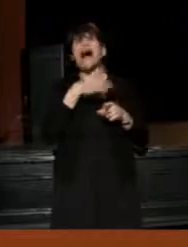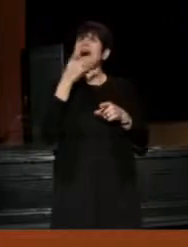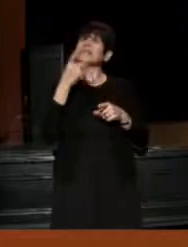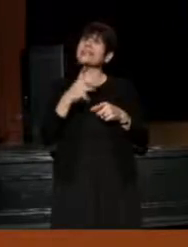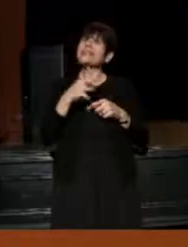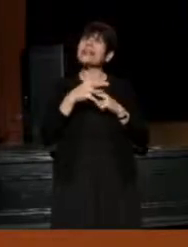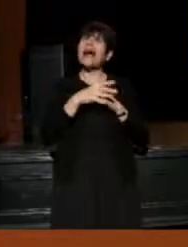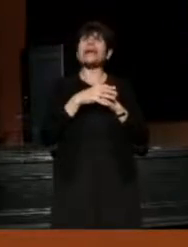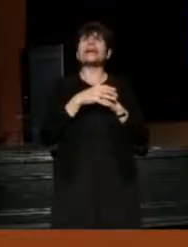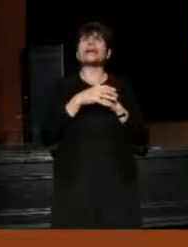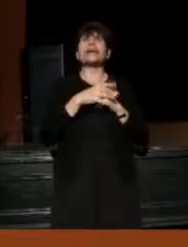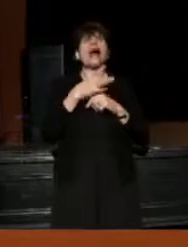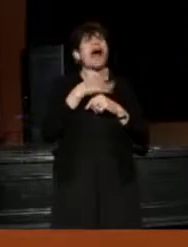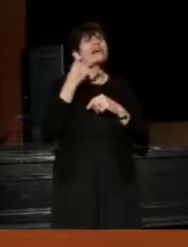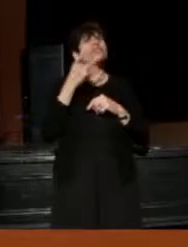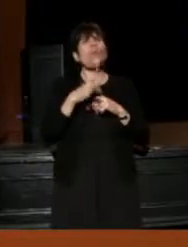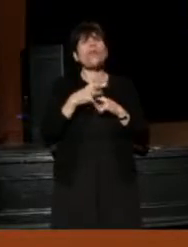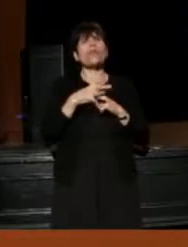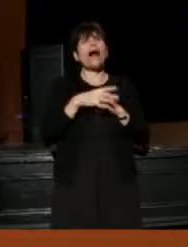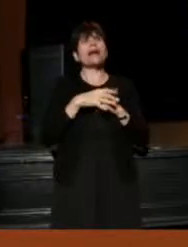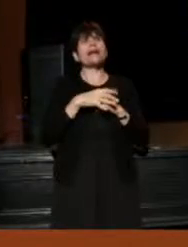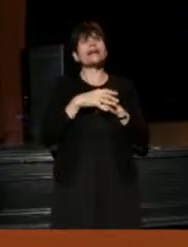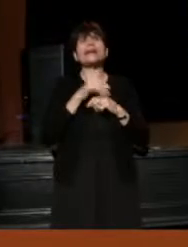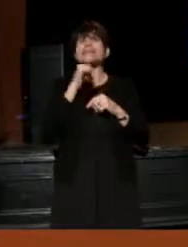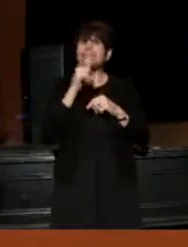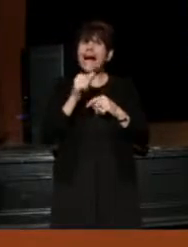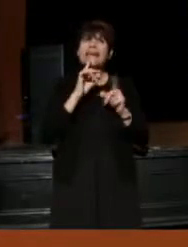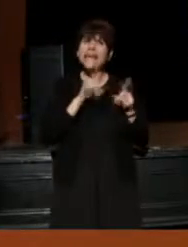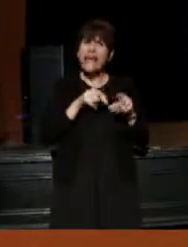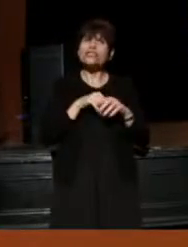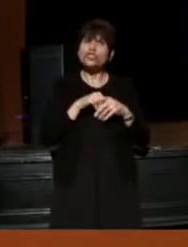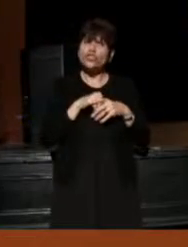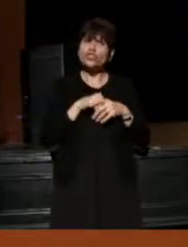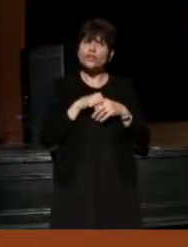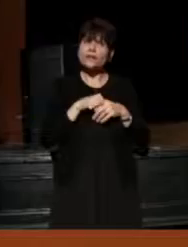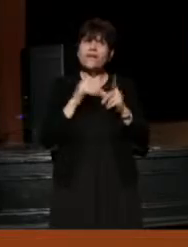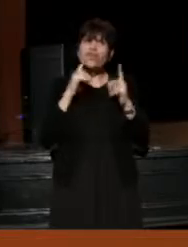"I don't like it," is not an answer. For anything. That's not enough.